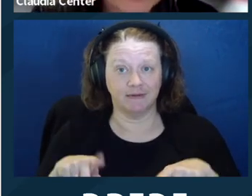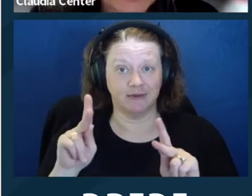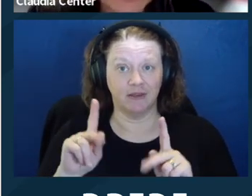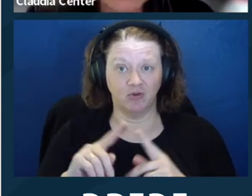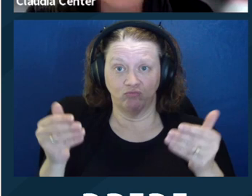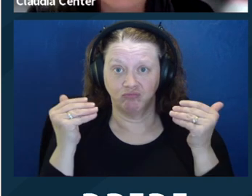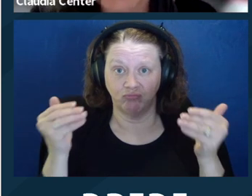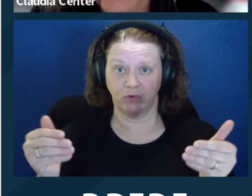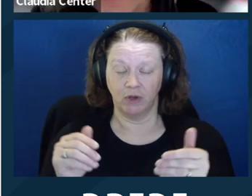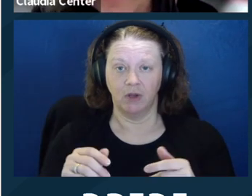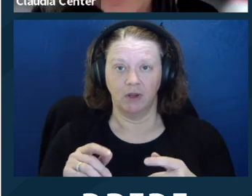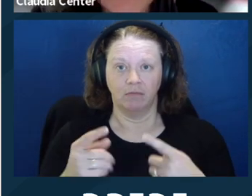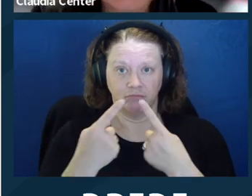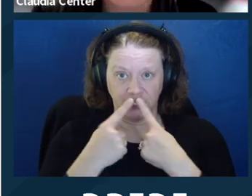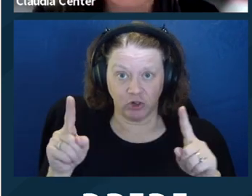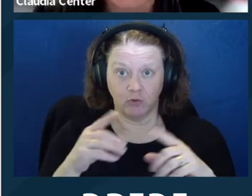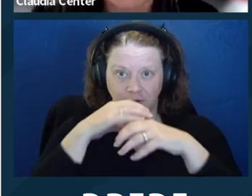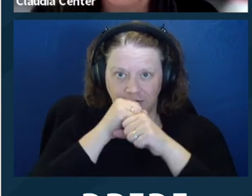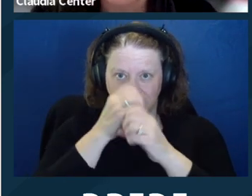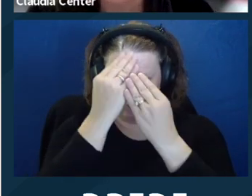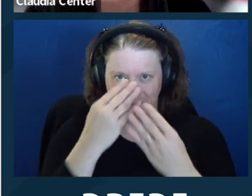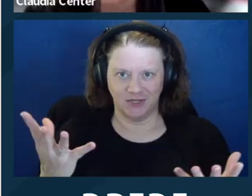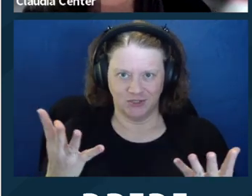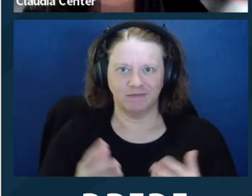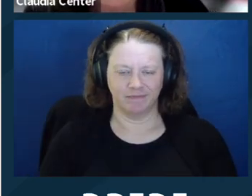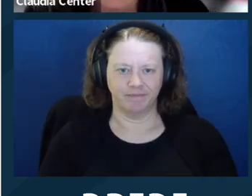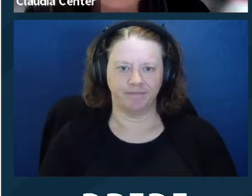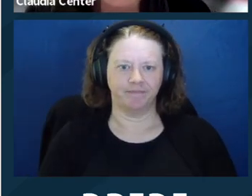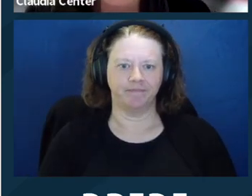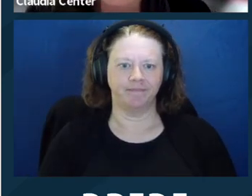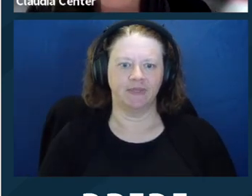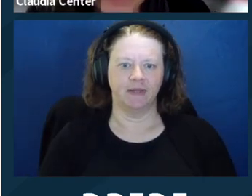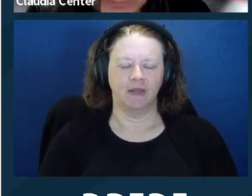The lawyer should not act on advanced consent if the client would not have agreed or would